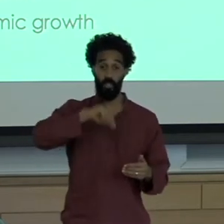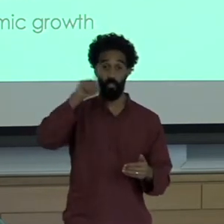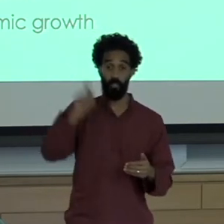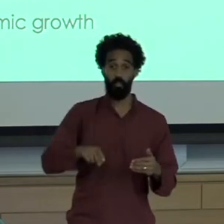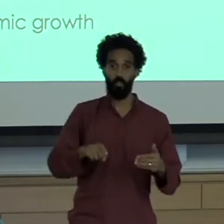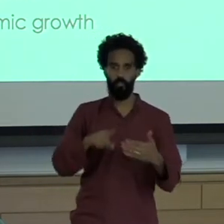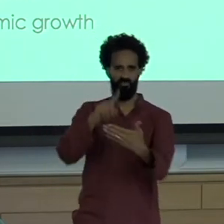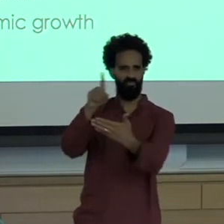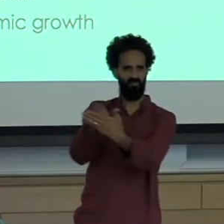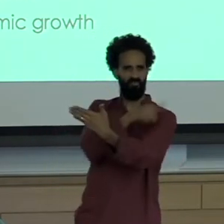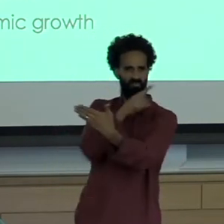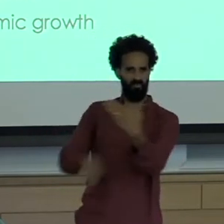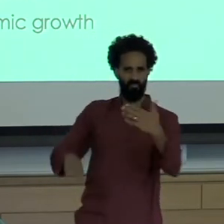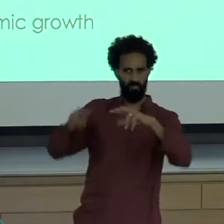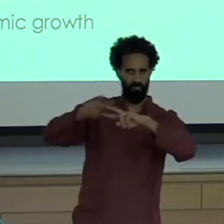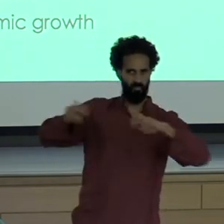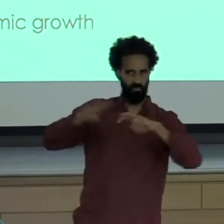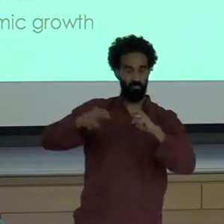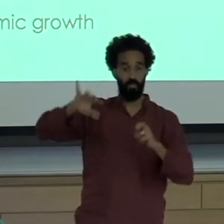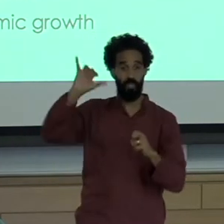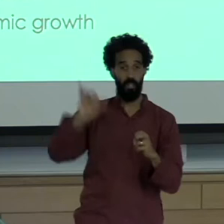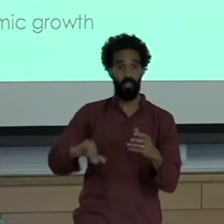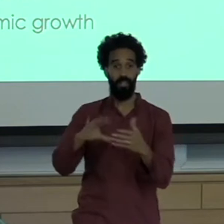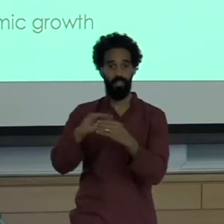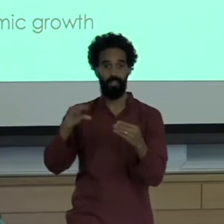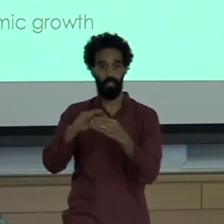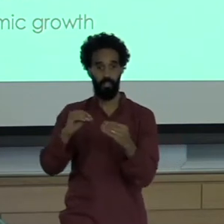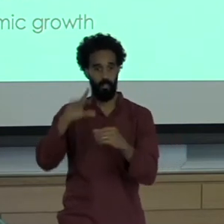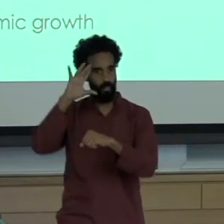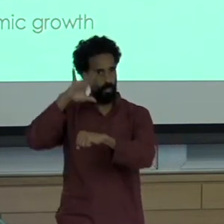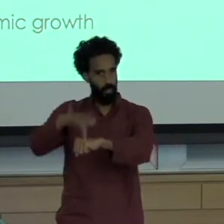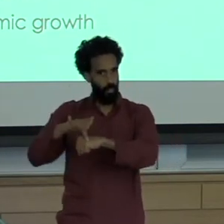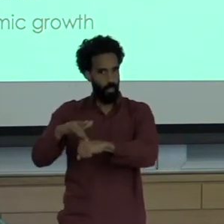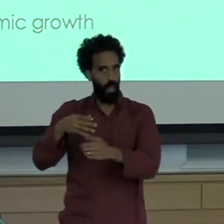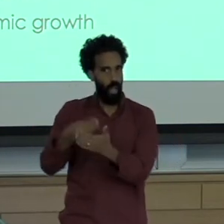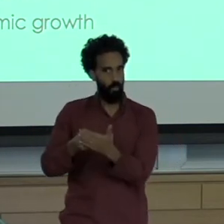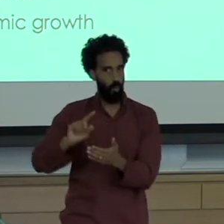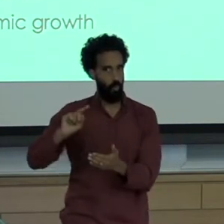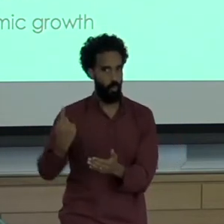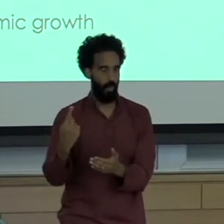gain, and shed light on shed light on the dynamics of denial.